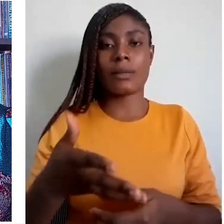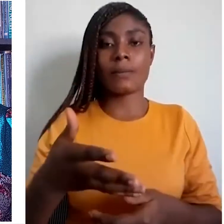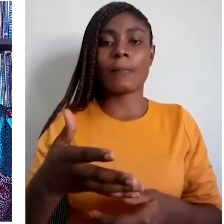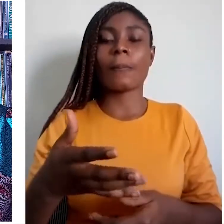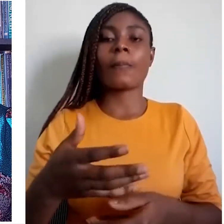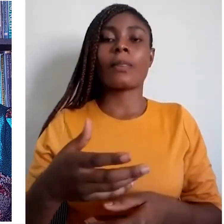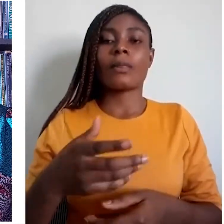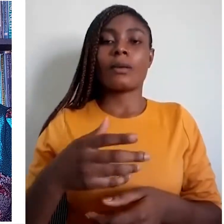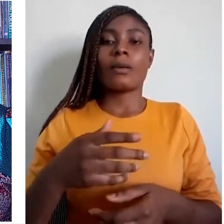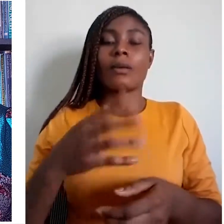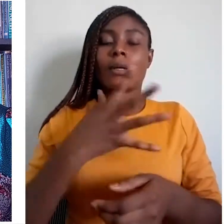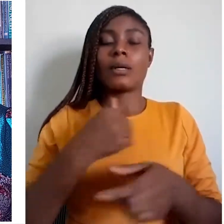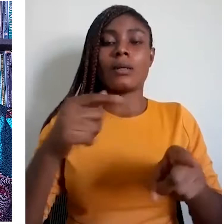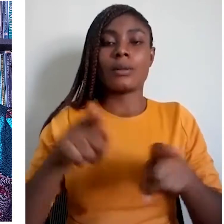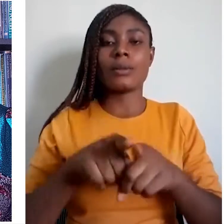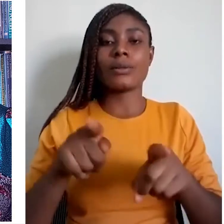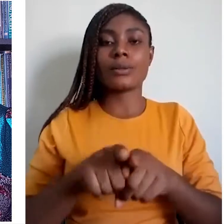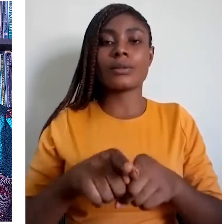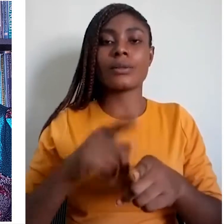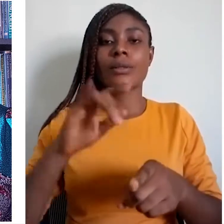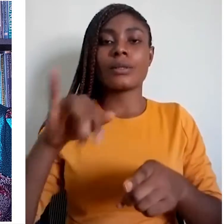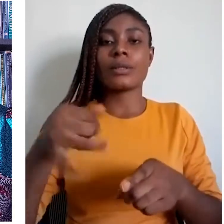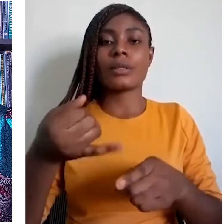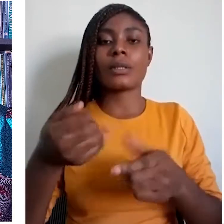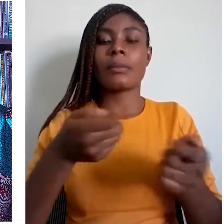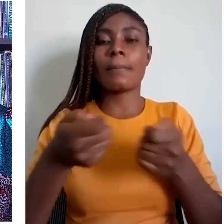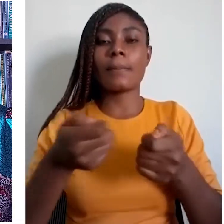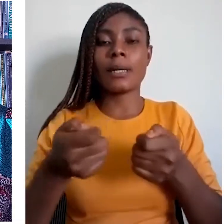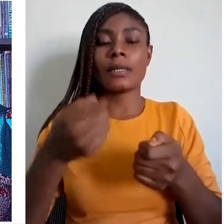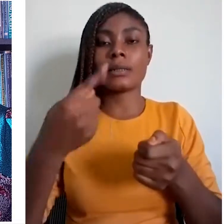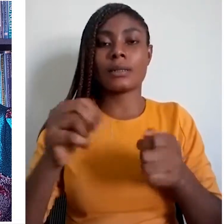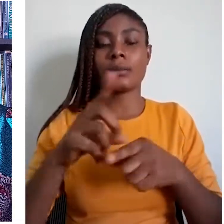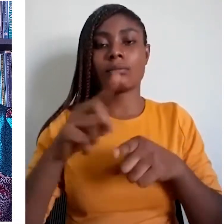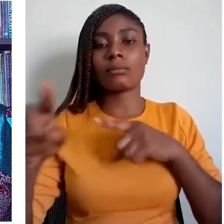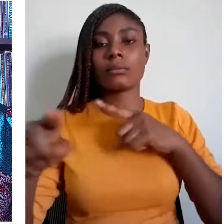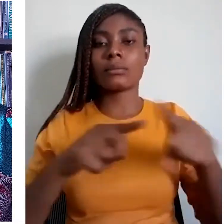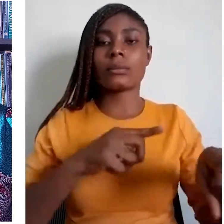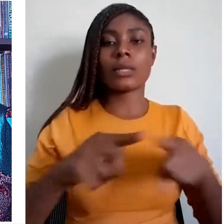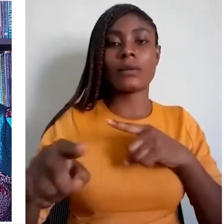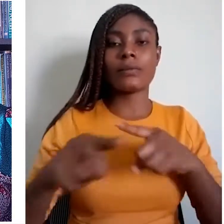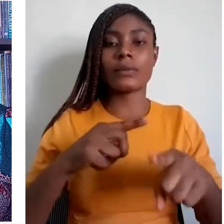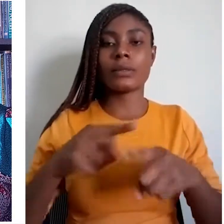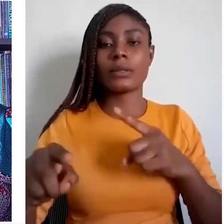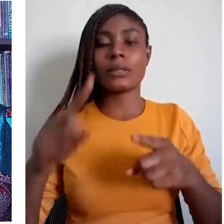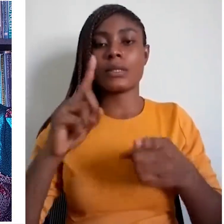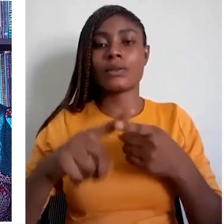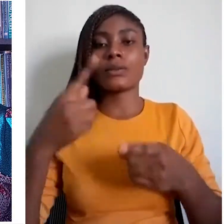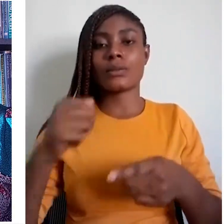The attempt to deal with the diversity that became a barrier to the colonialists led to